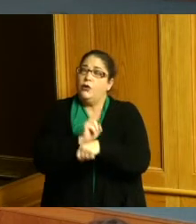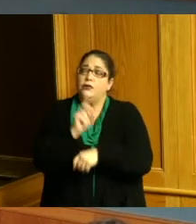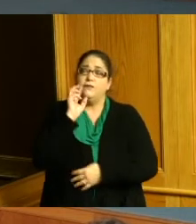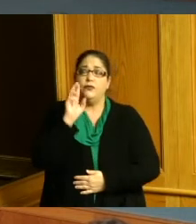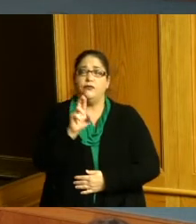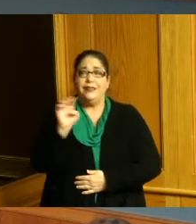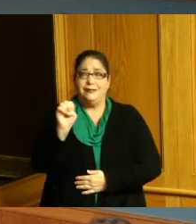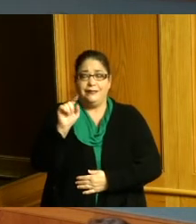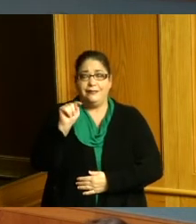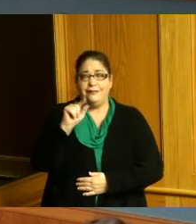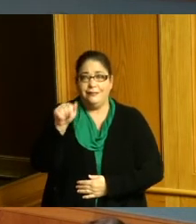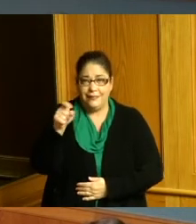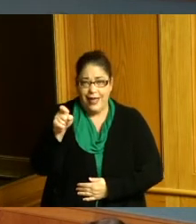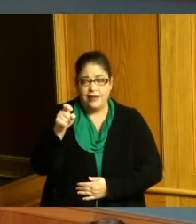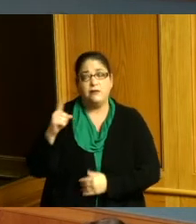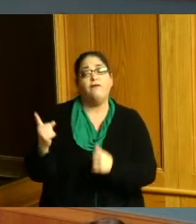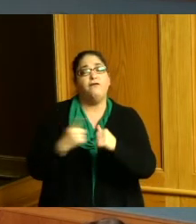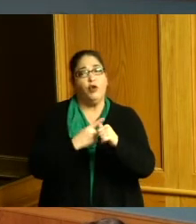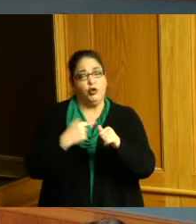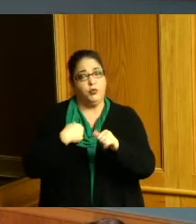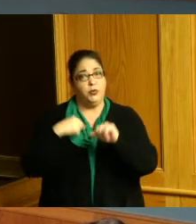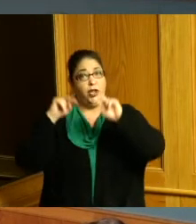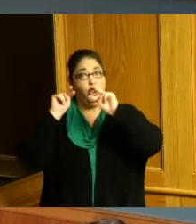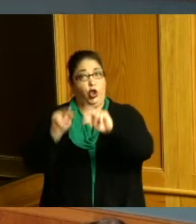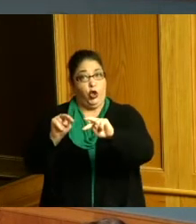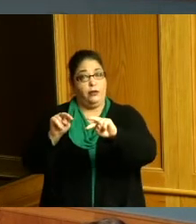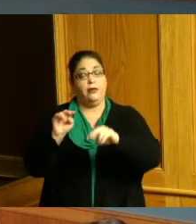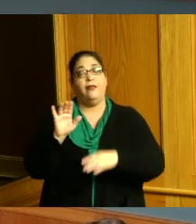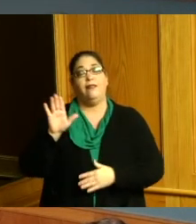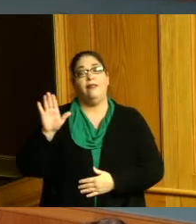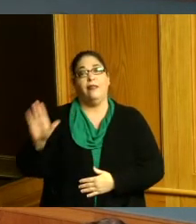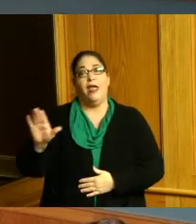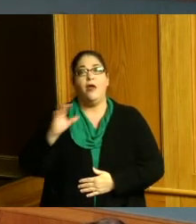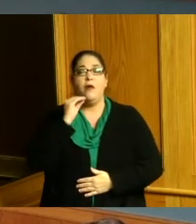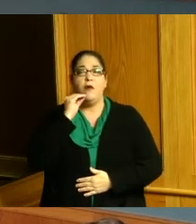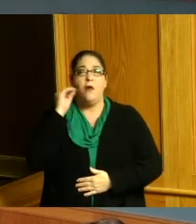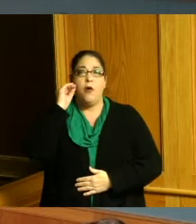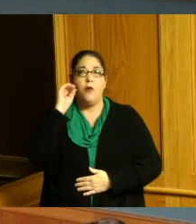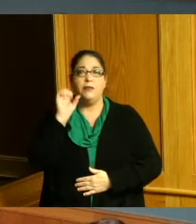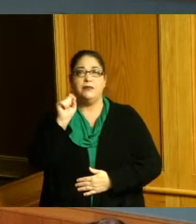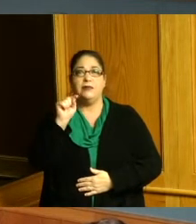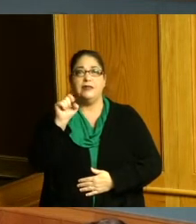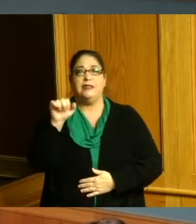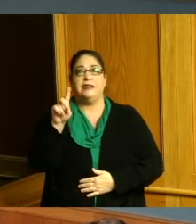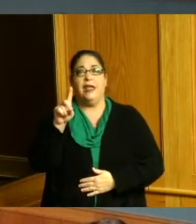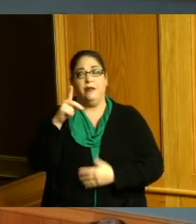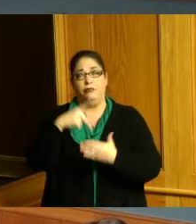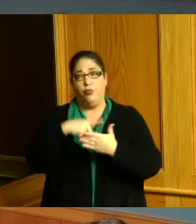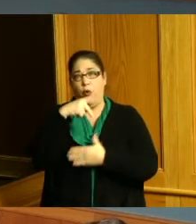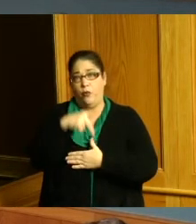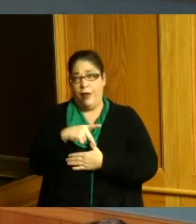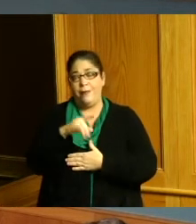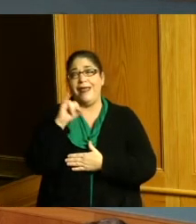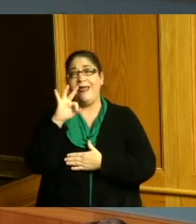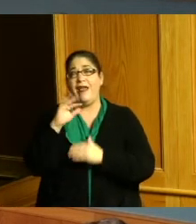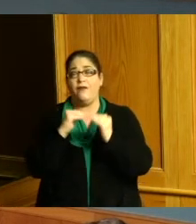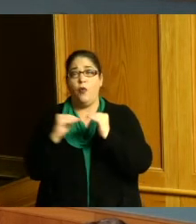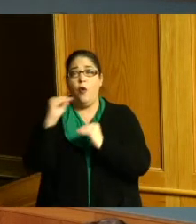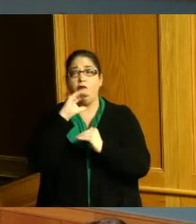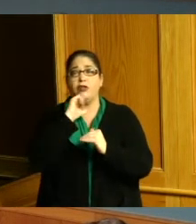at first at least look at the homestead program where if you're over a certain age or disabled